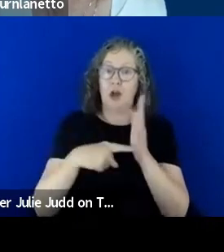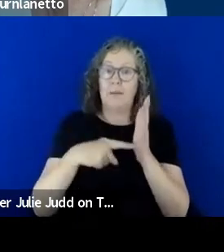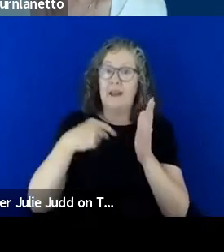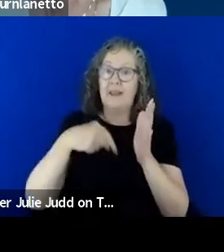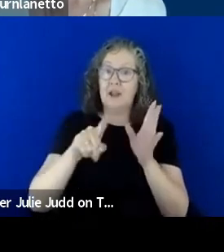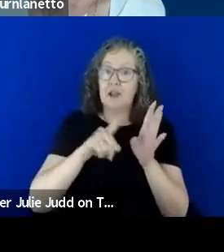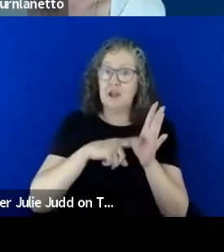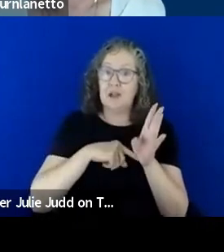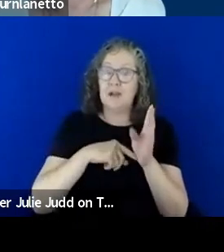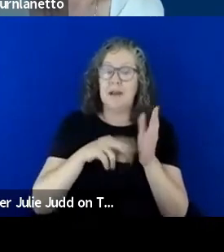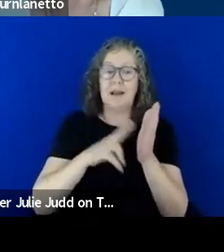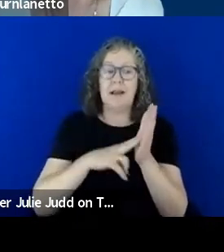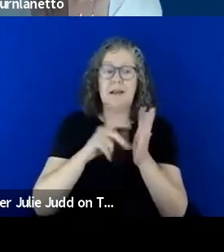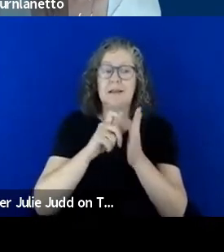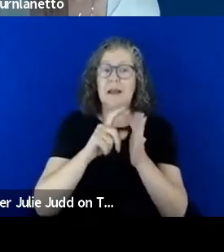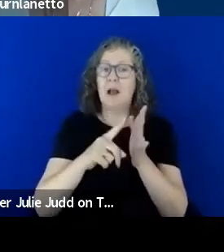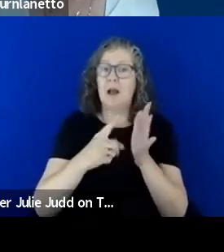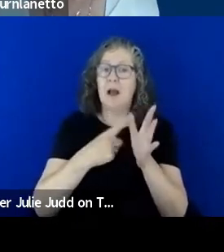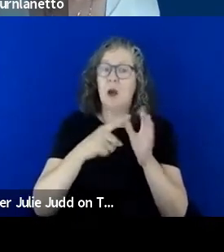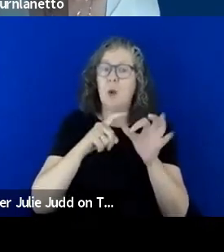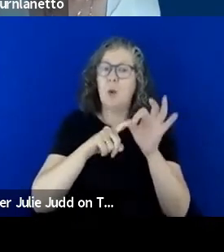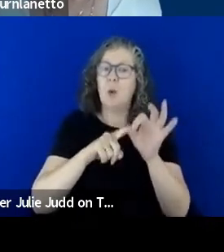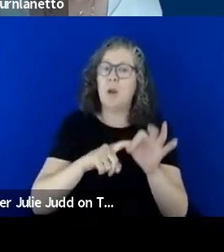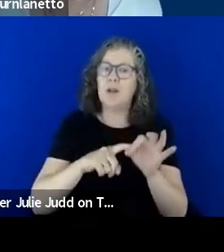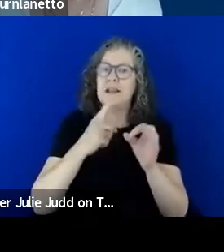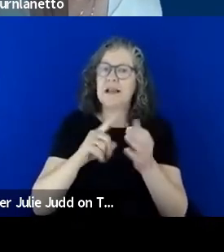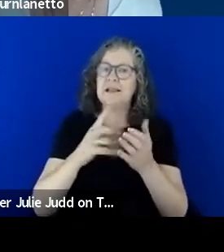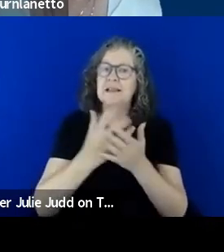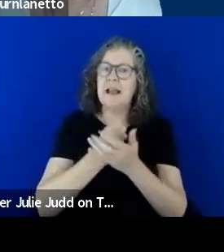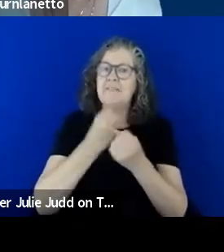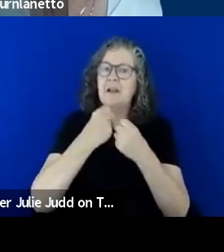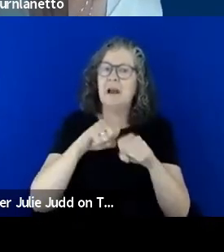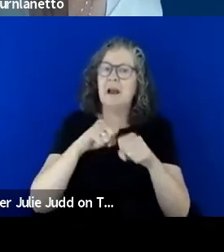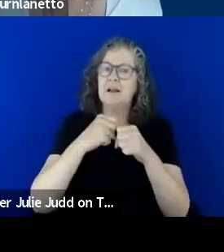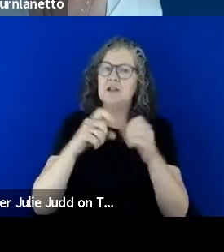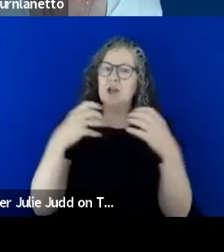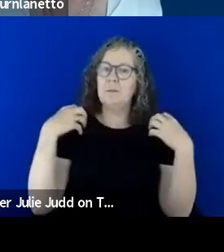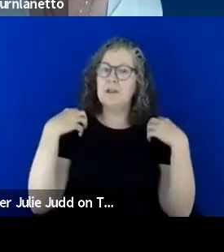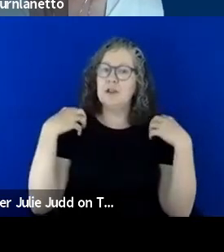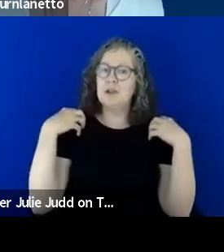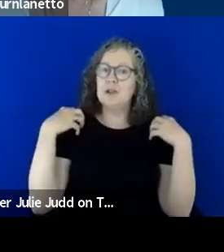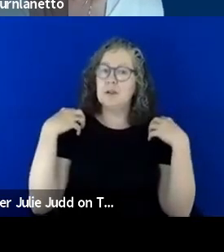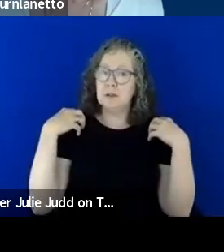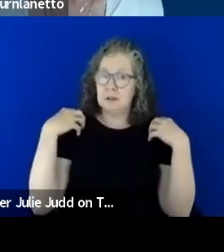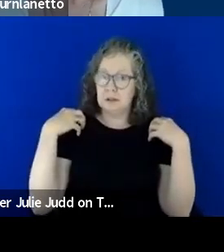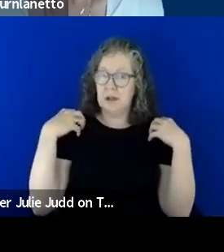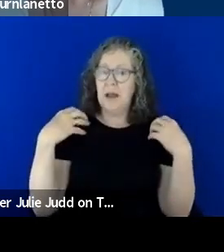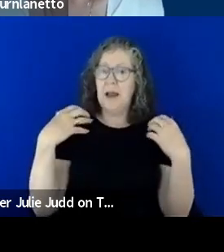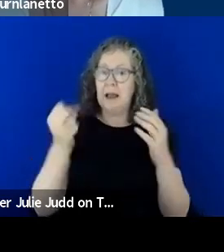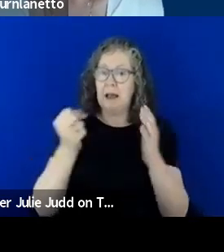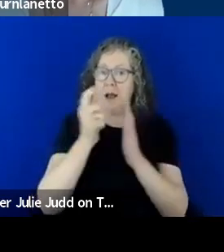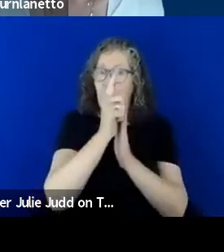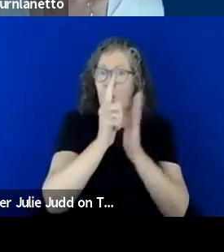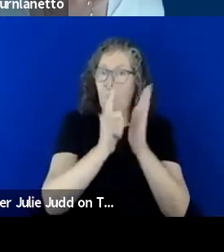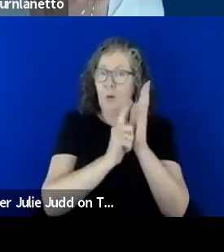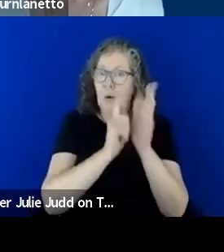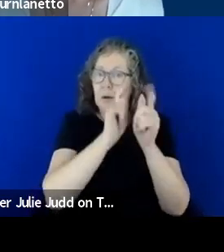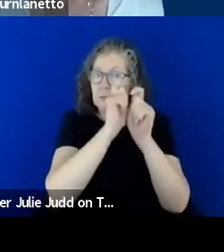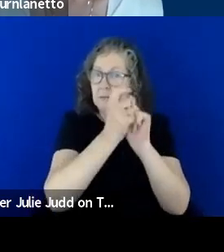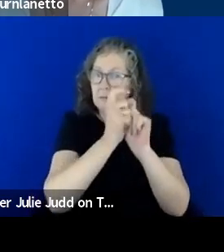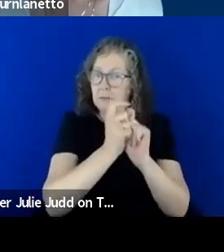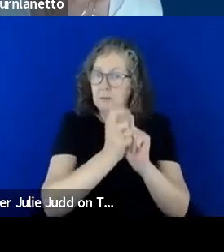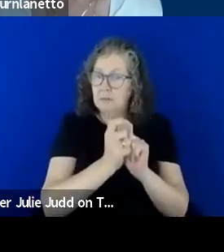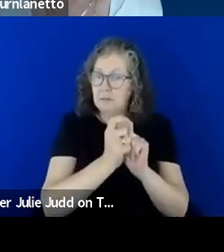quality and safeguards commission, signed a legislative amendment which took effect, I think